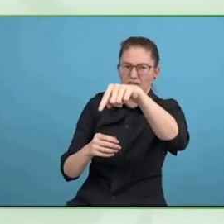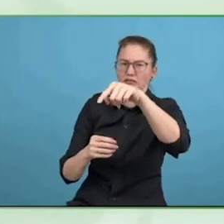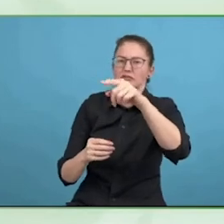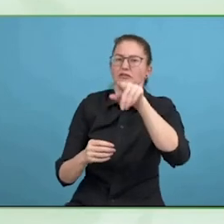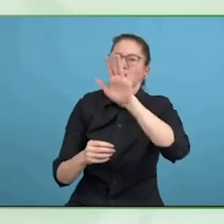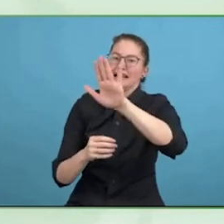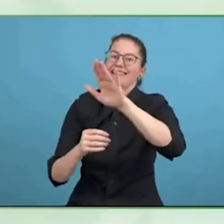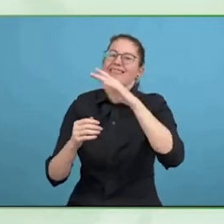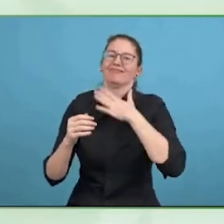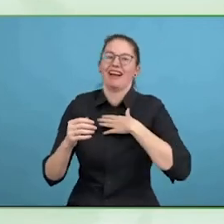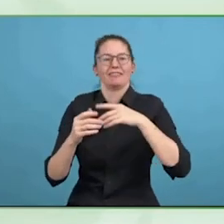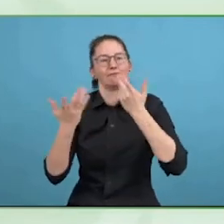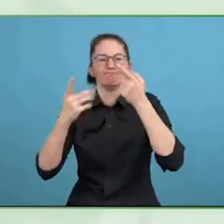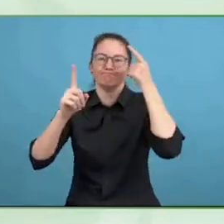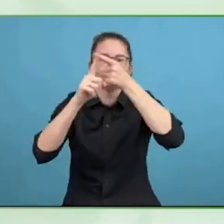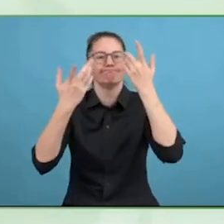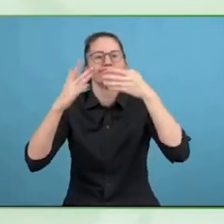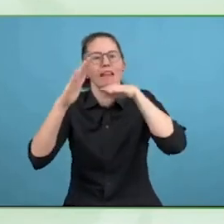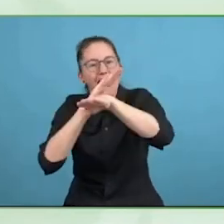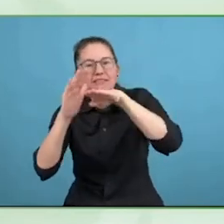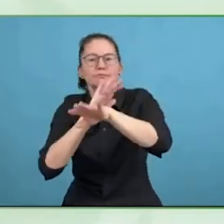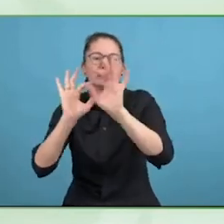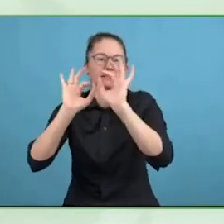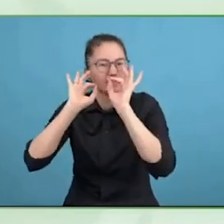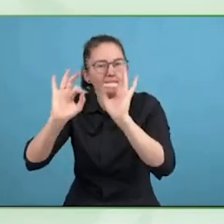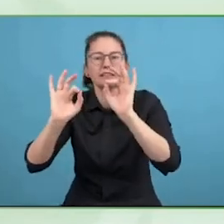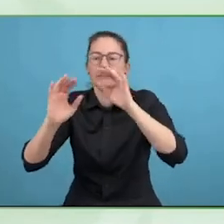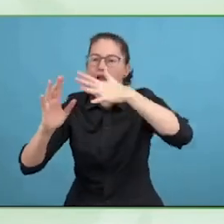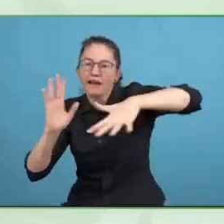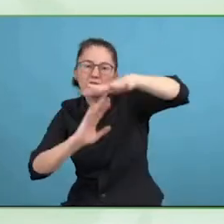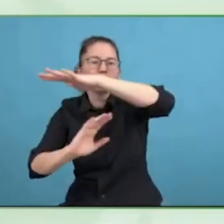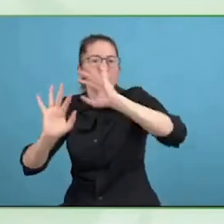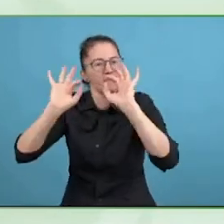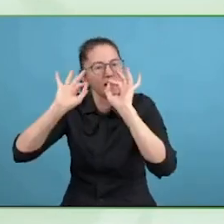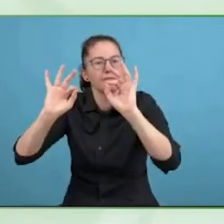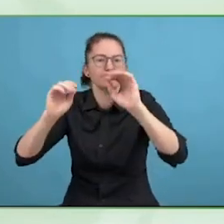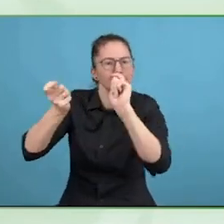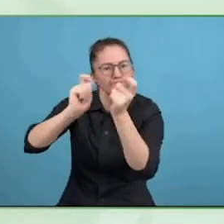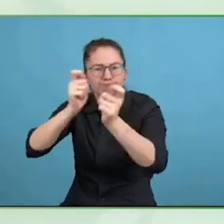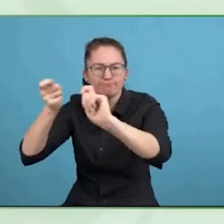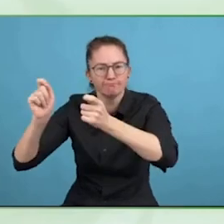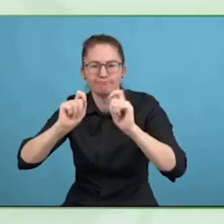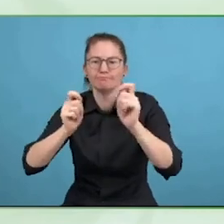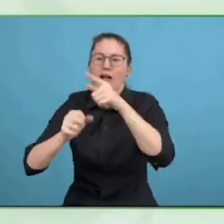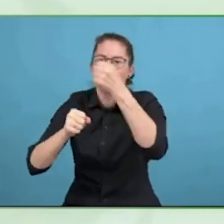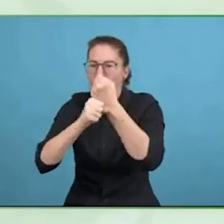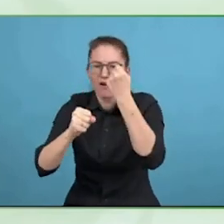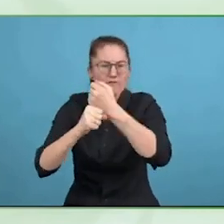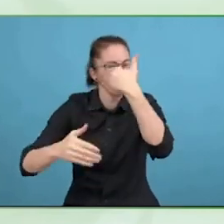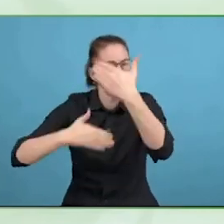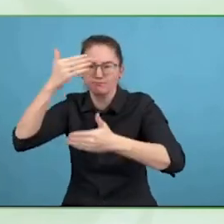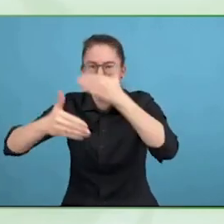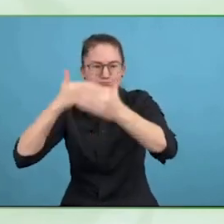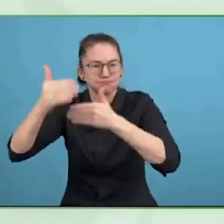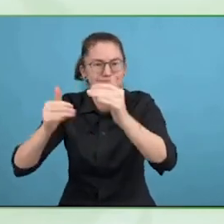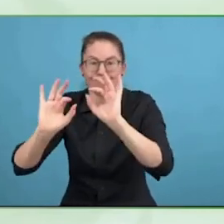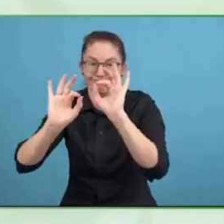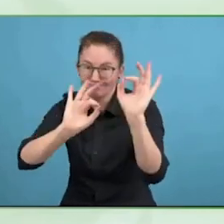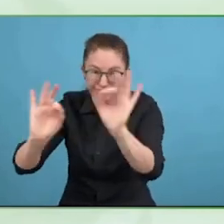what we need at the global corporate that lifts us into best practice above any local building codes which are always inadequate,